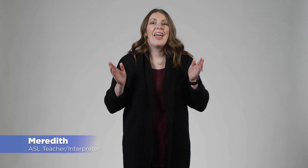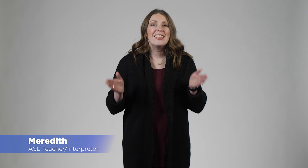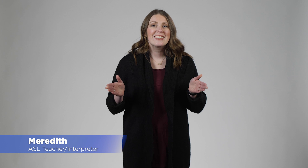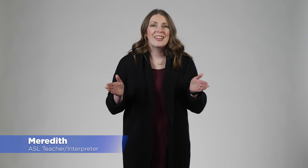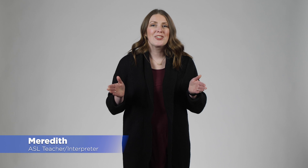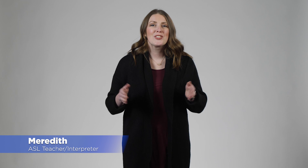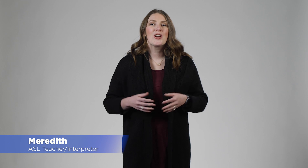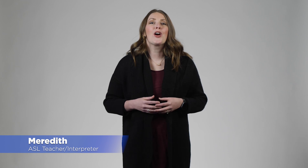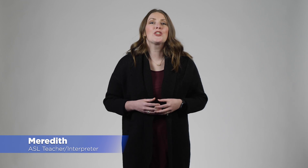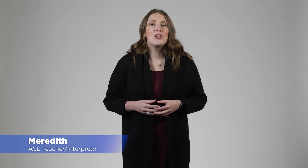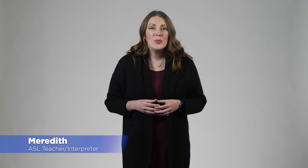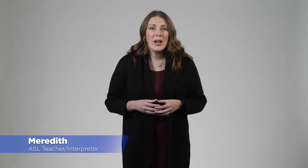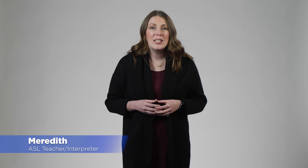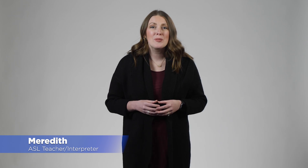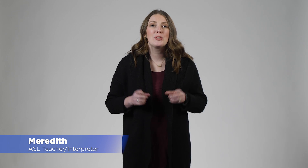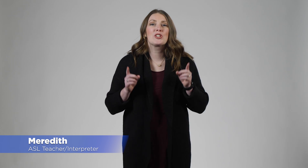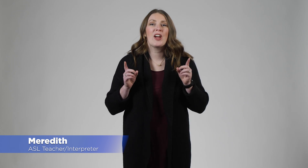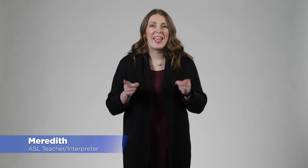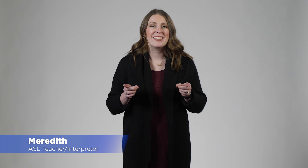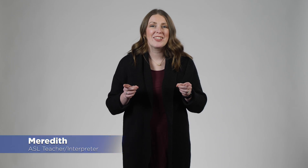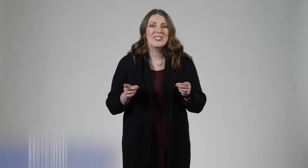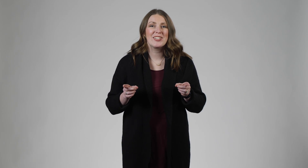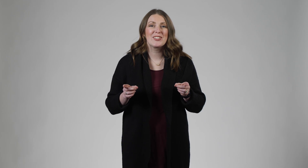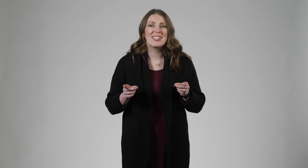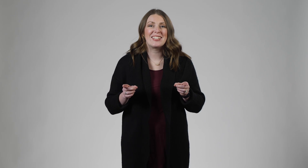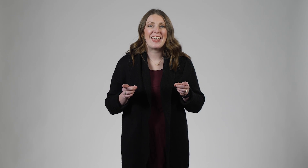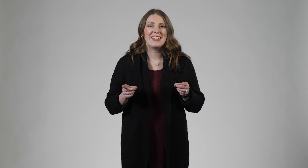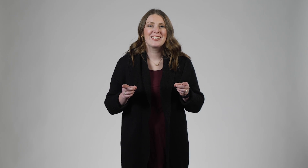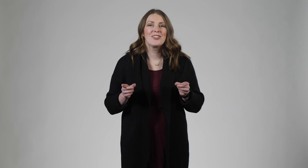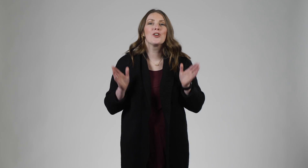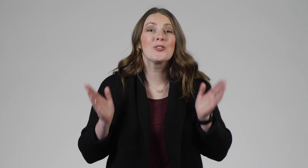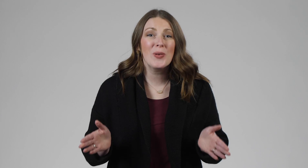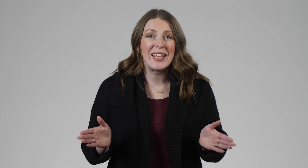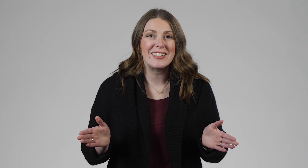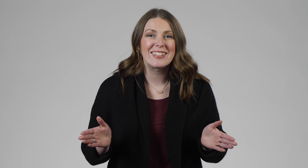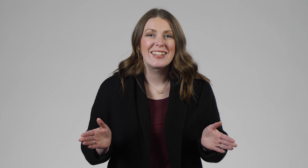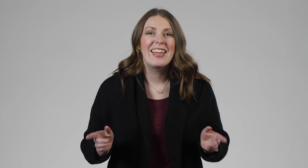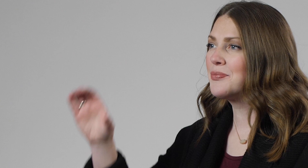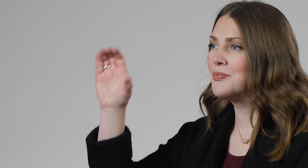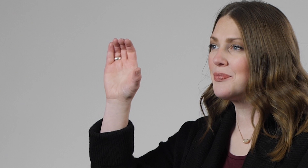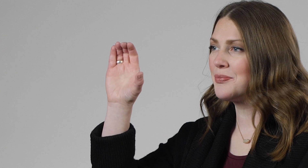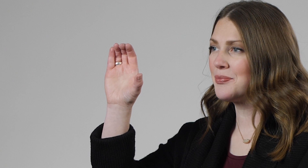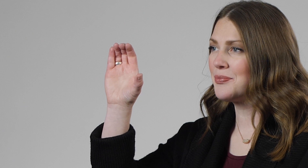Hey signers, are you ready to put your ASL skills to the test? Great! This video